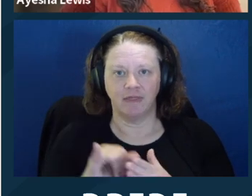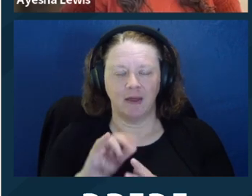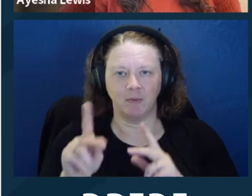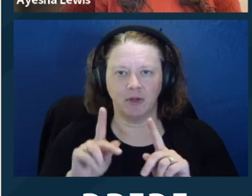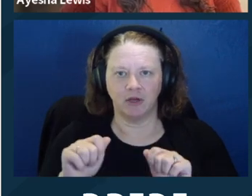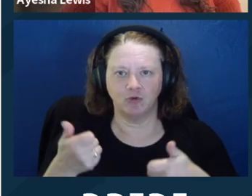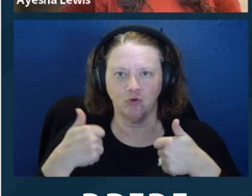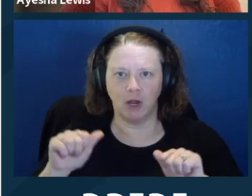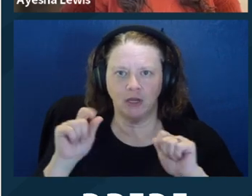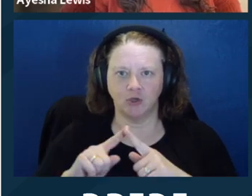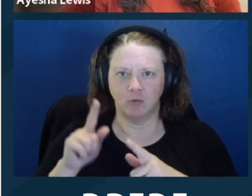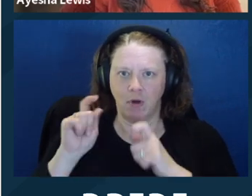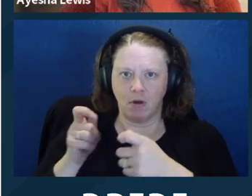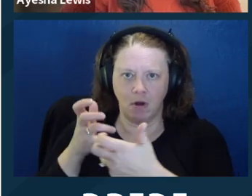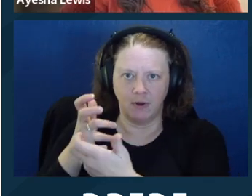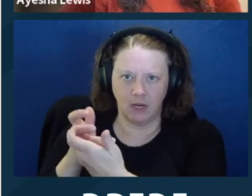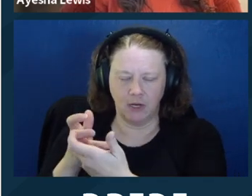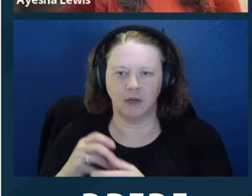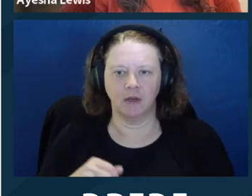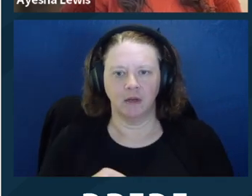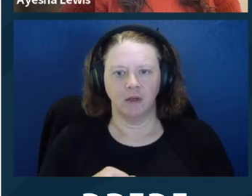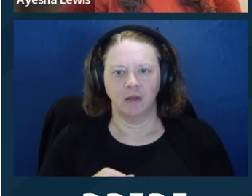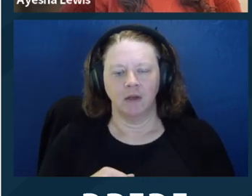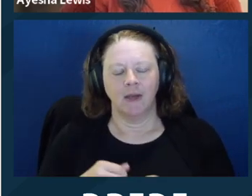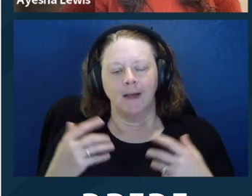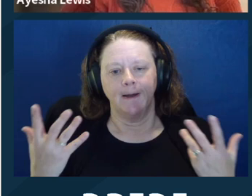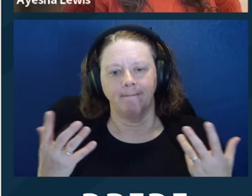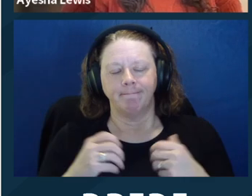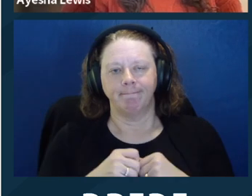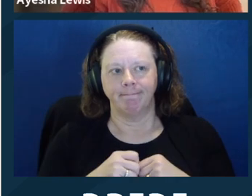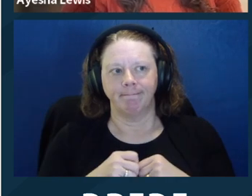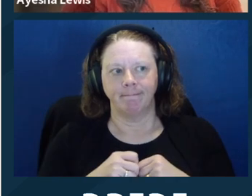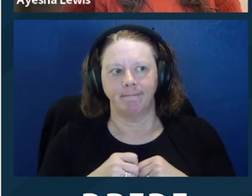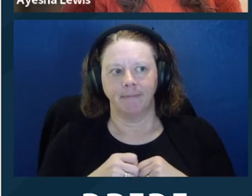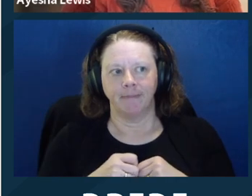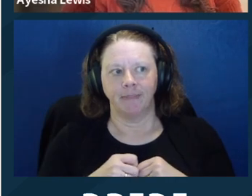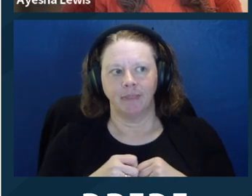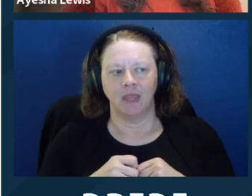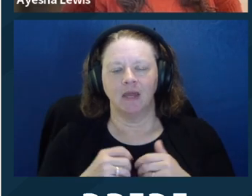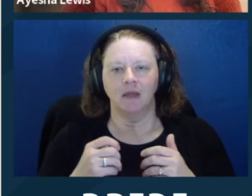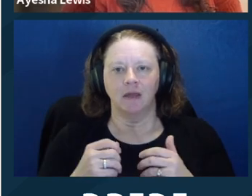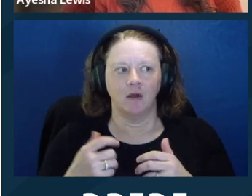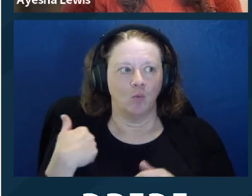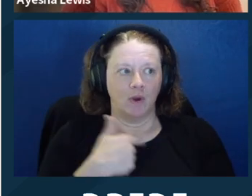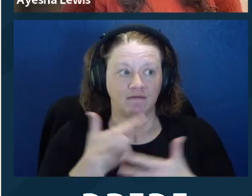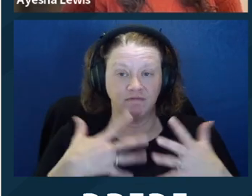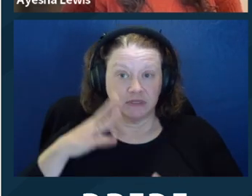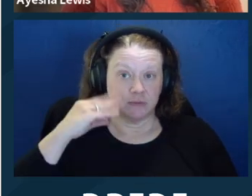just an aspect of their disability and something that folks can try to accommodate around.